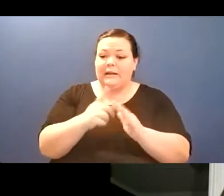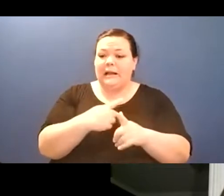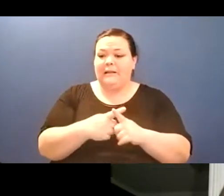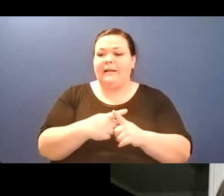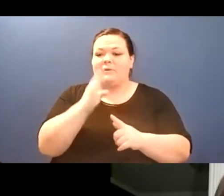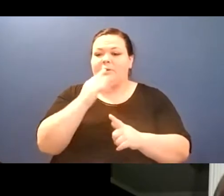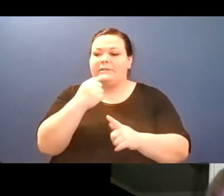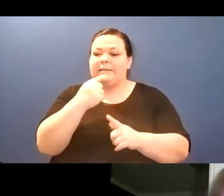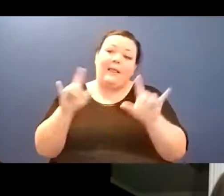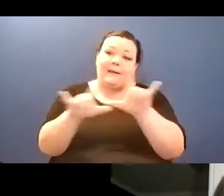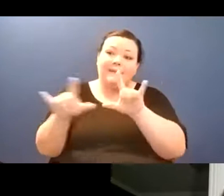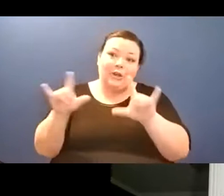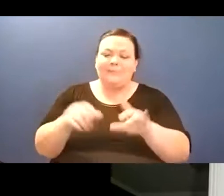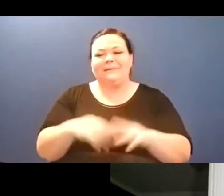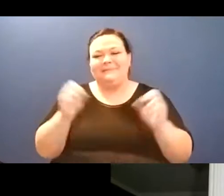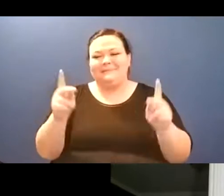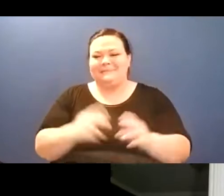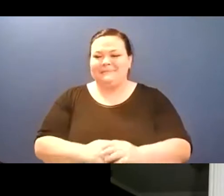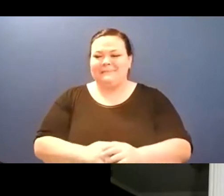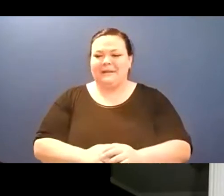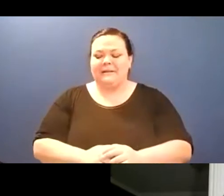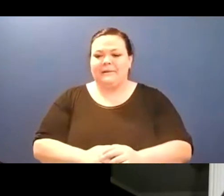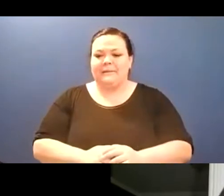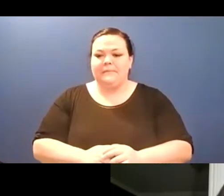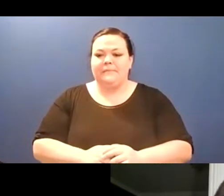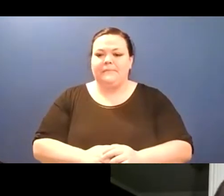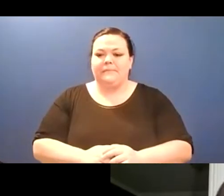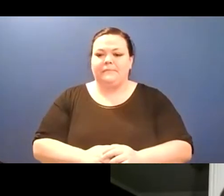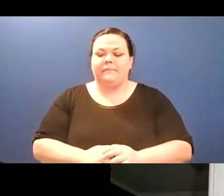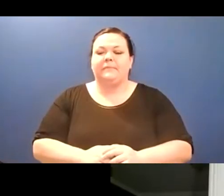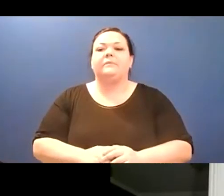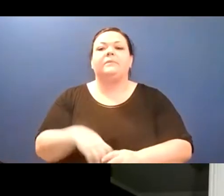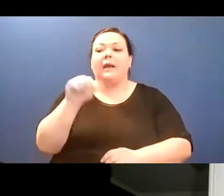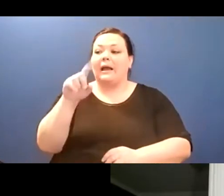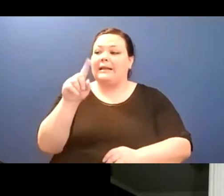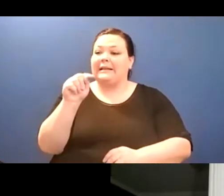Western Humanities Review and Jacket2. She's a former poetry editor for Asymptote and she